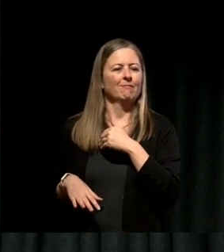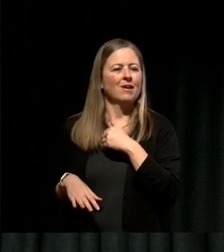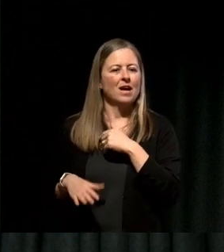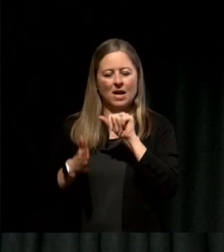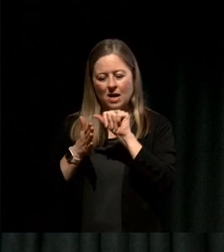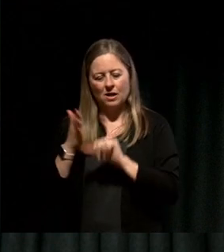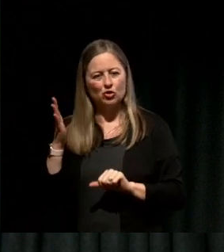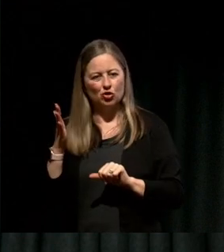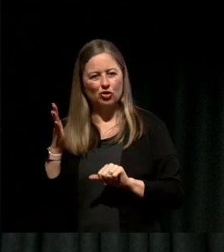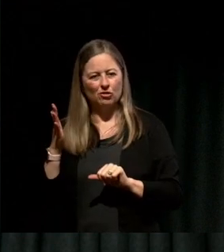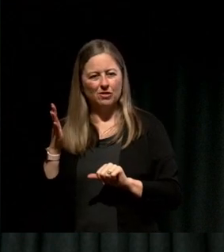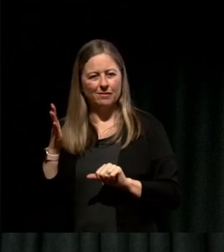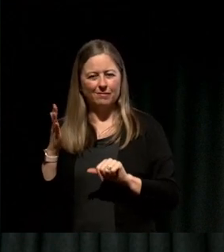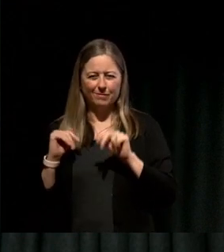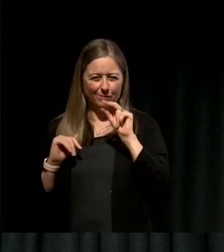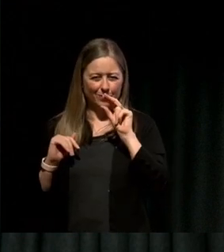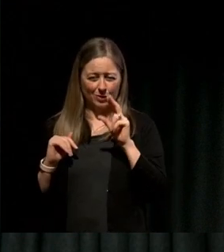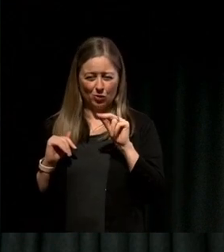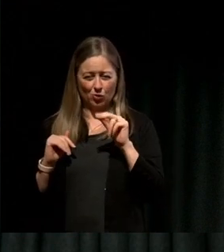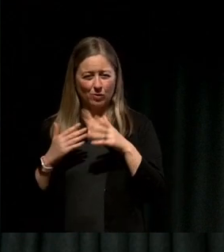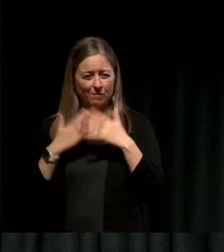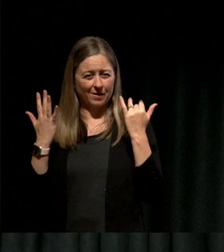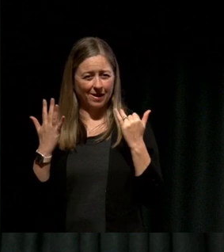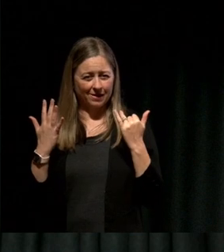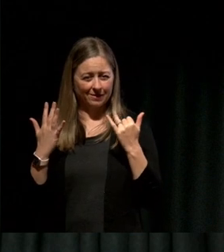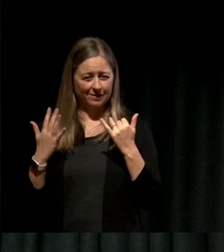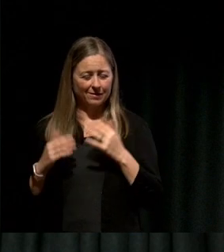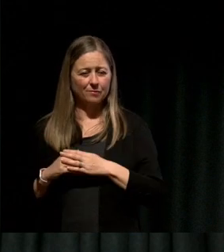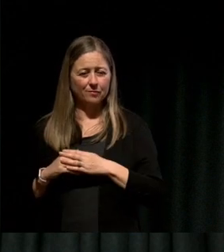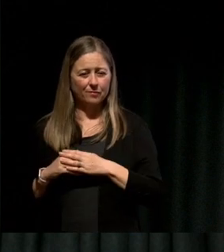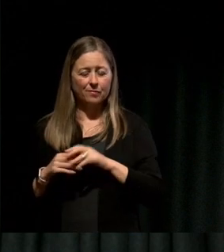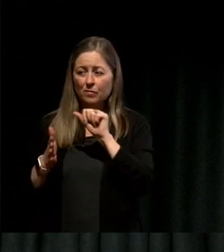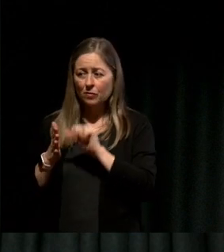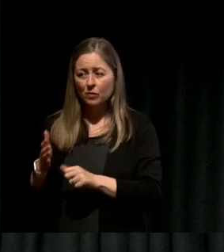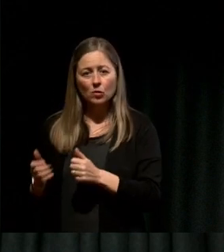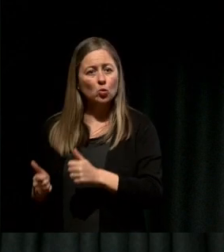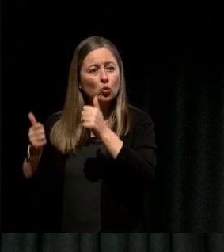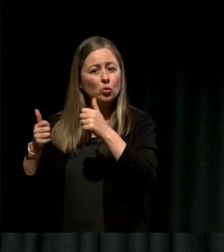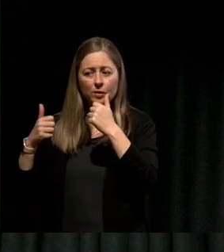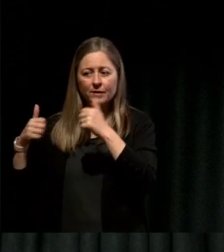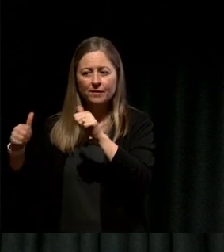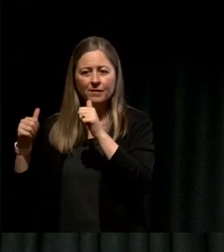The operation was a success and he was okay, and he still is but I was away from work for